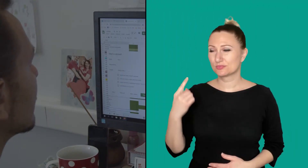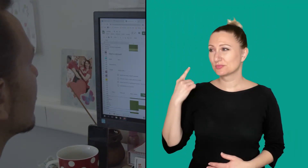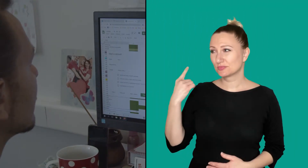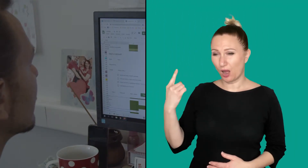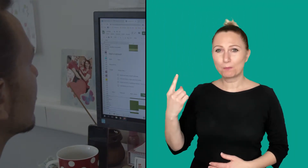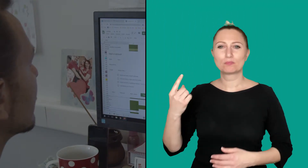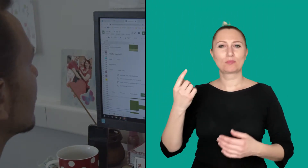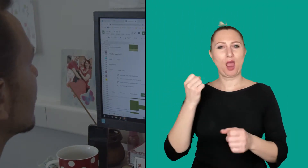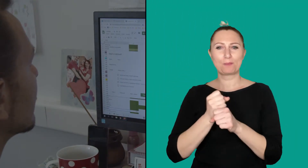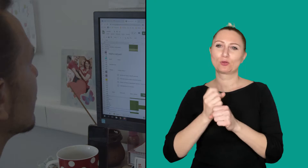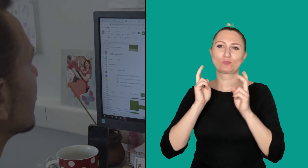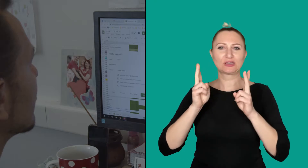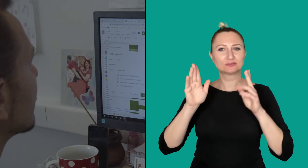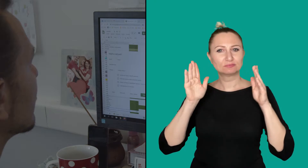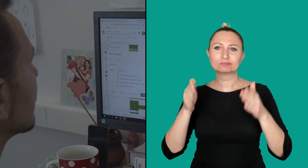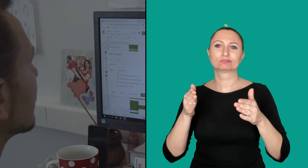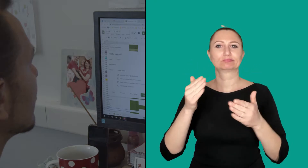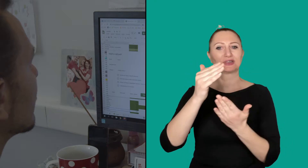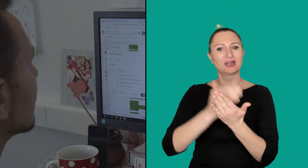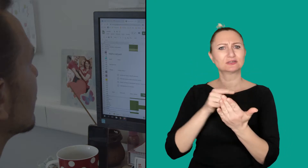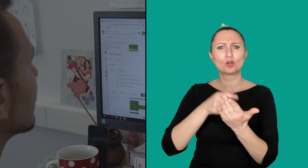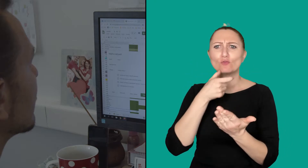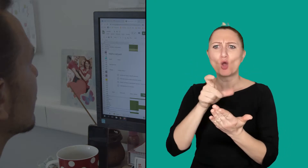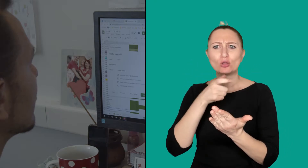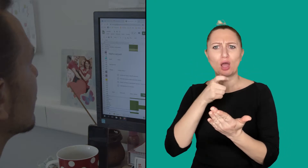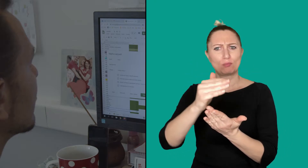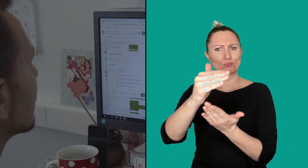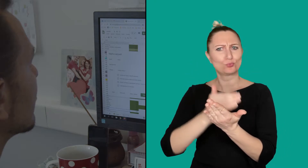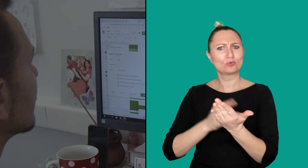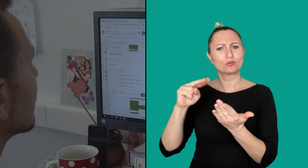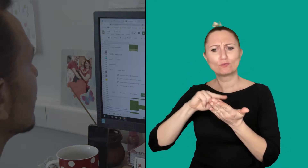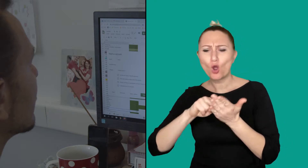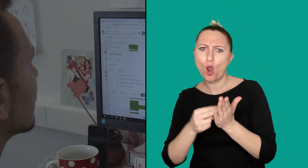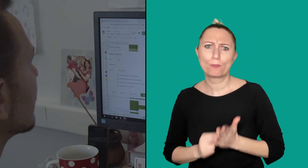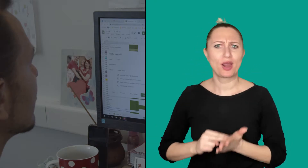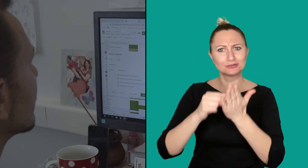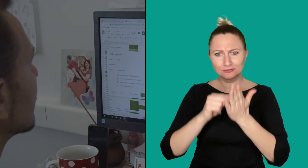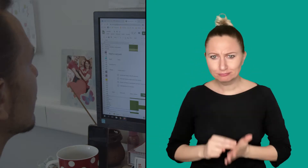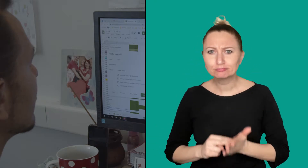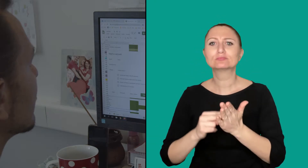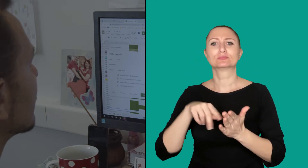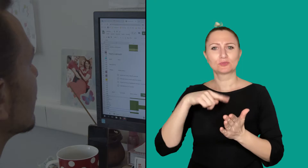He usually prepares a list of words and calls deaf colleagues to show